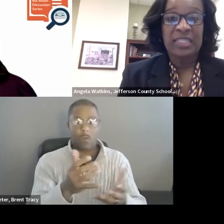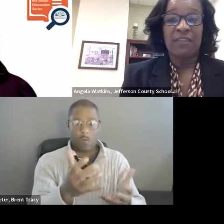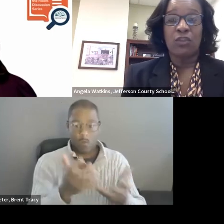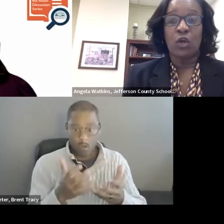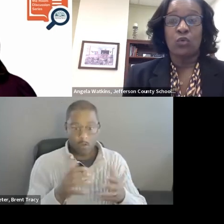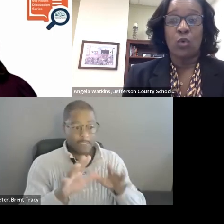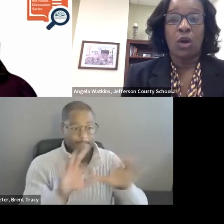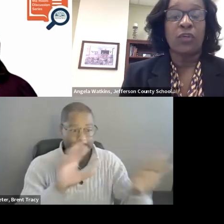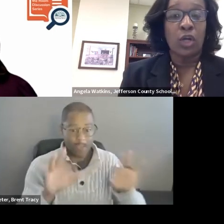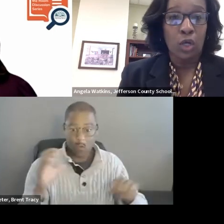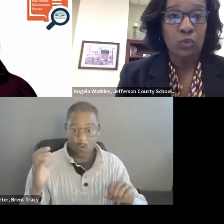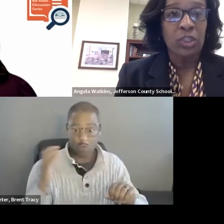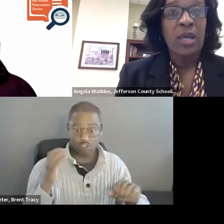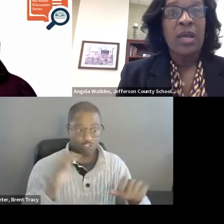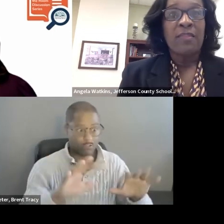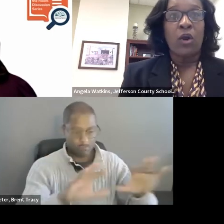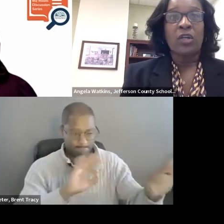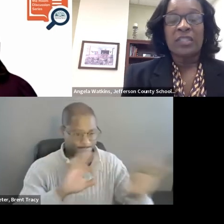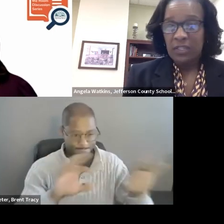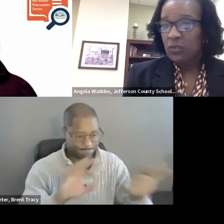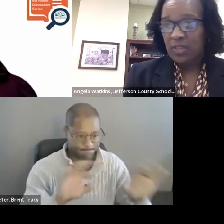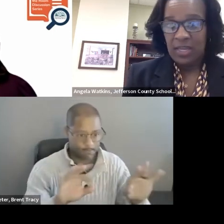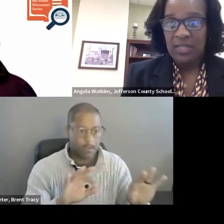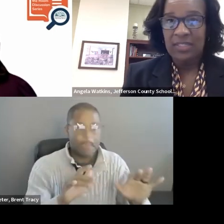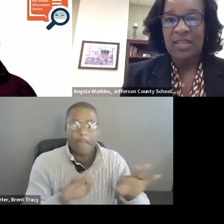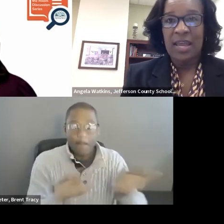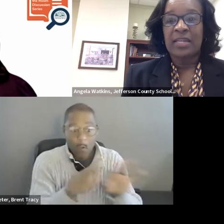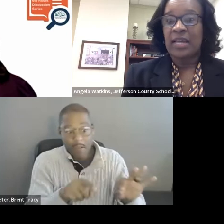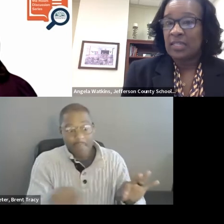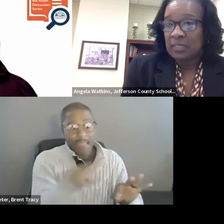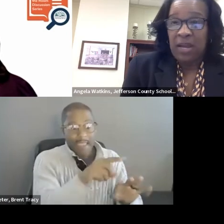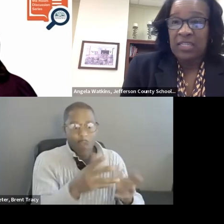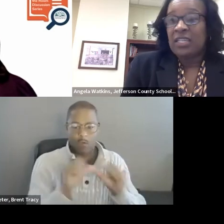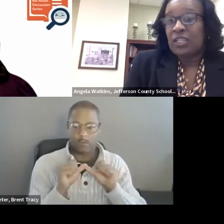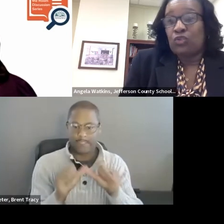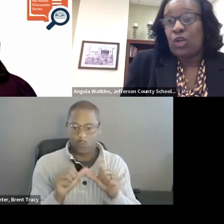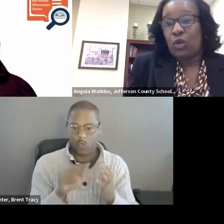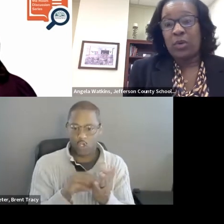Even though you are the coach, there are still things that as Bonnie said, you do not know